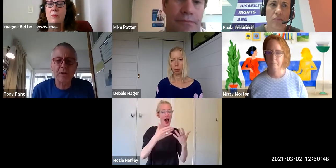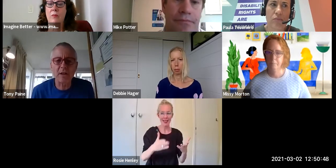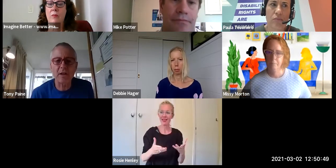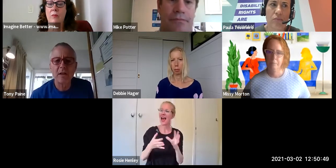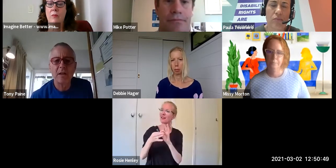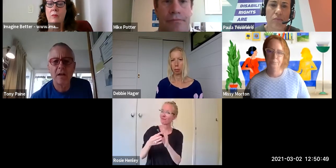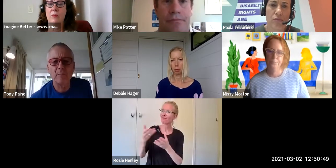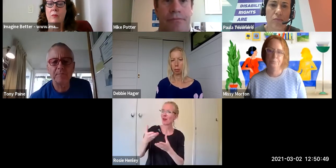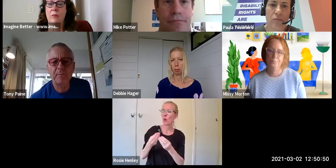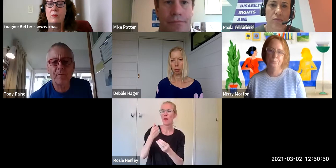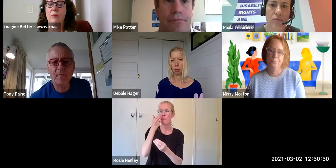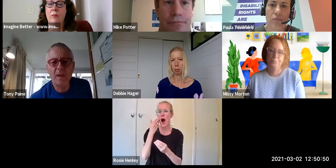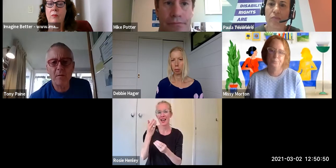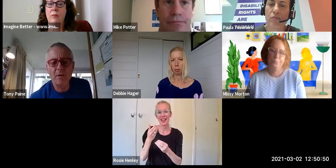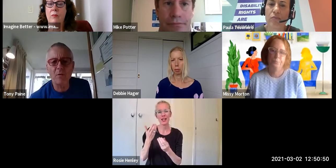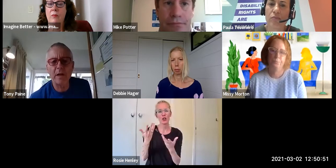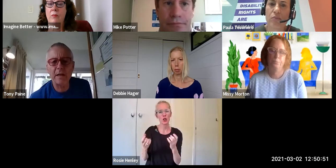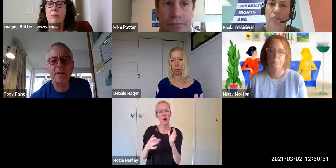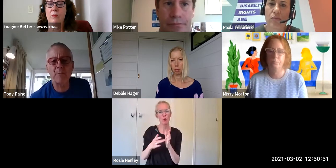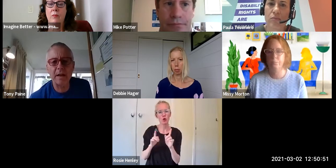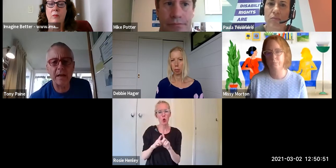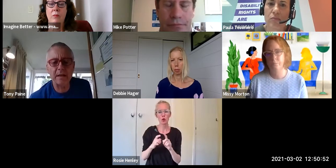conversations with each other? You know, how does that play out?